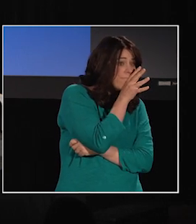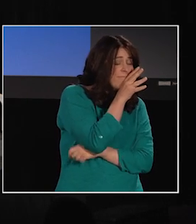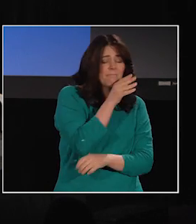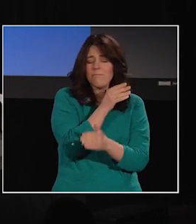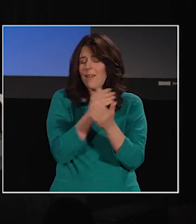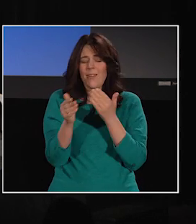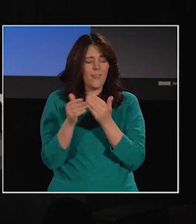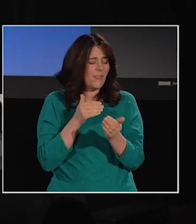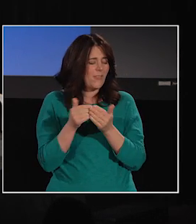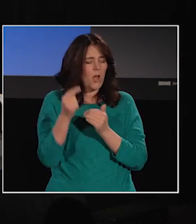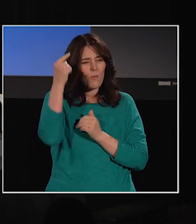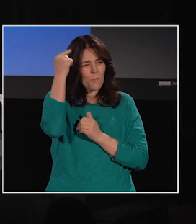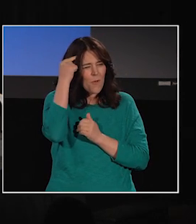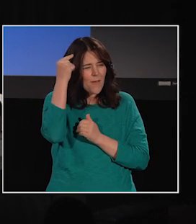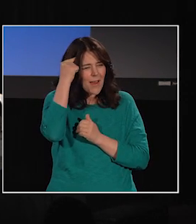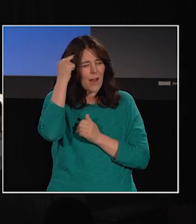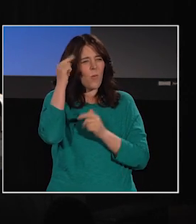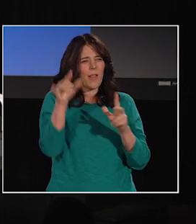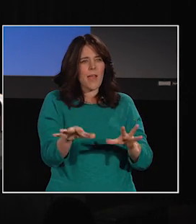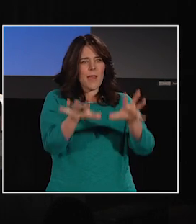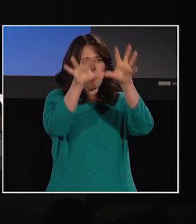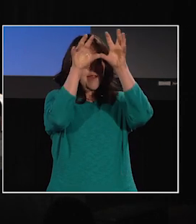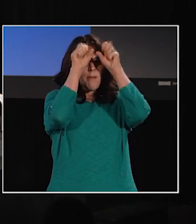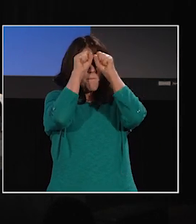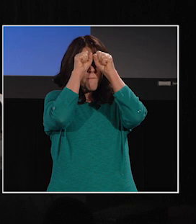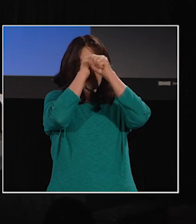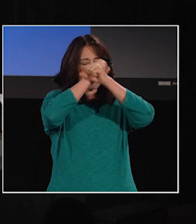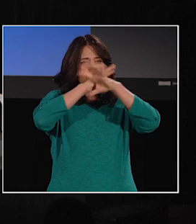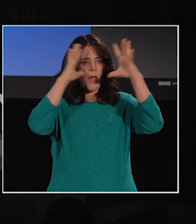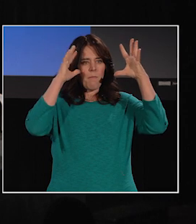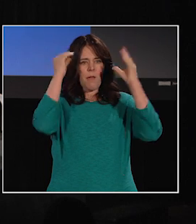the brain processes all language input in a similar way.